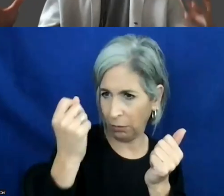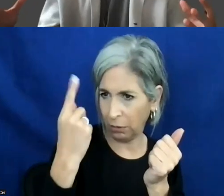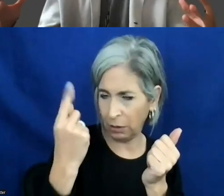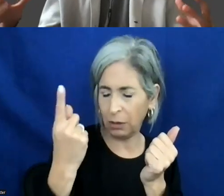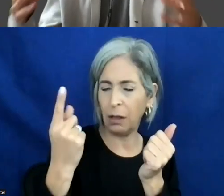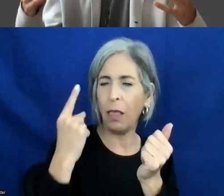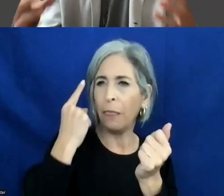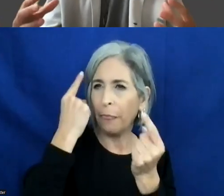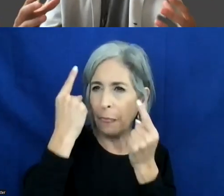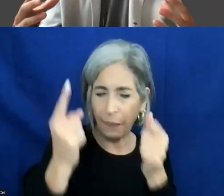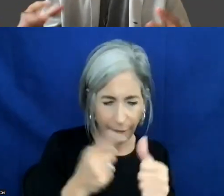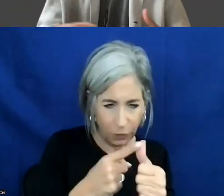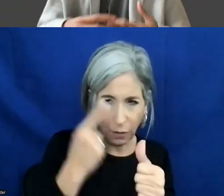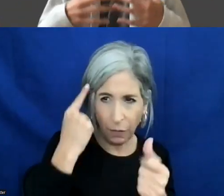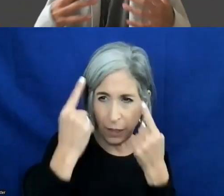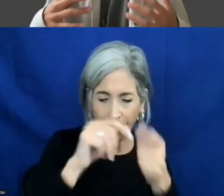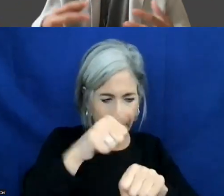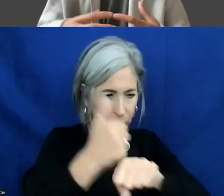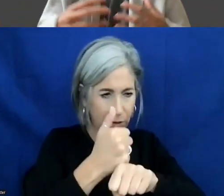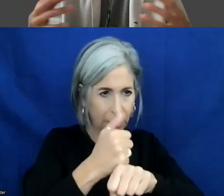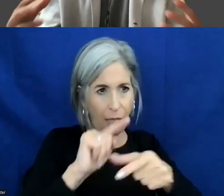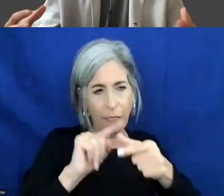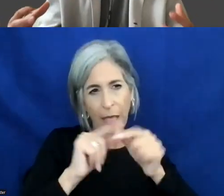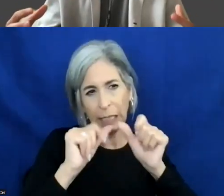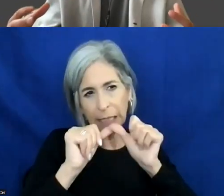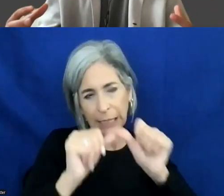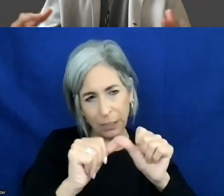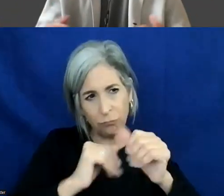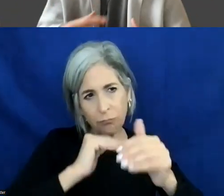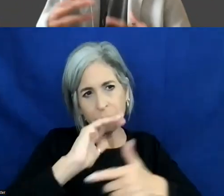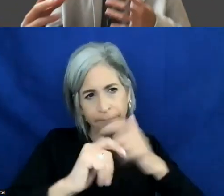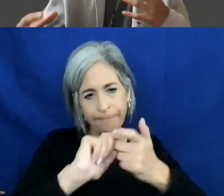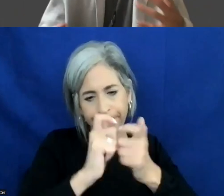consideration building it and then keep ongoing through that iterative process to see what